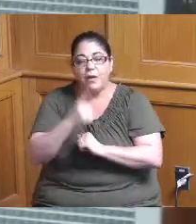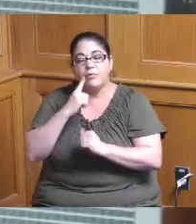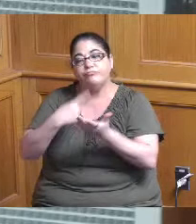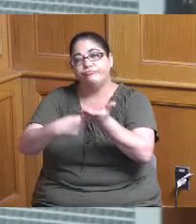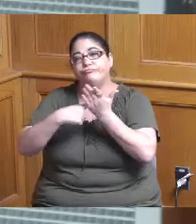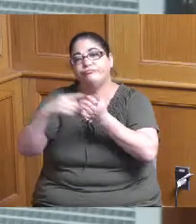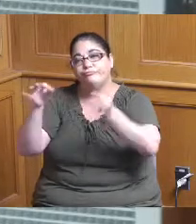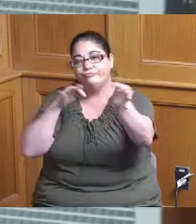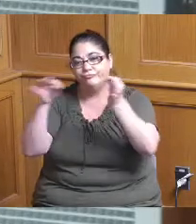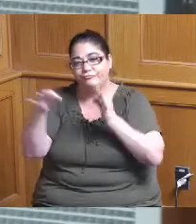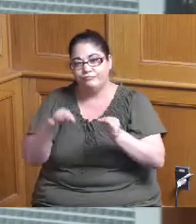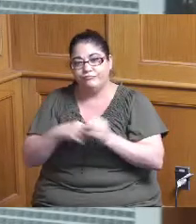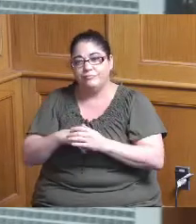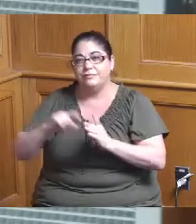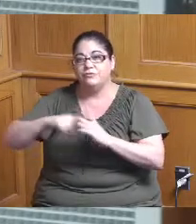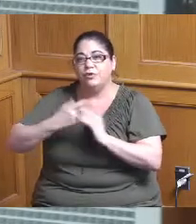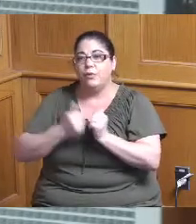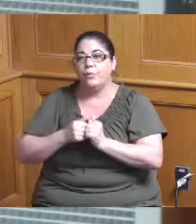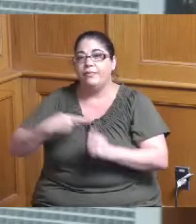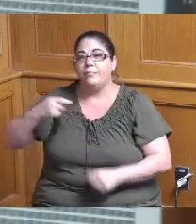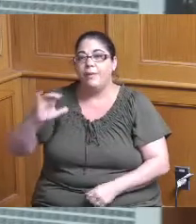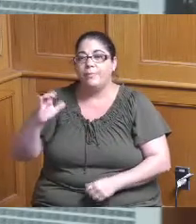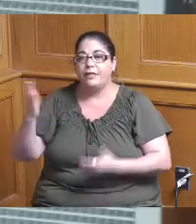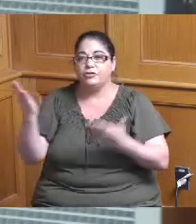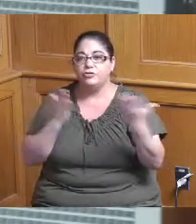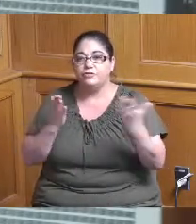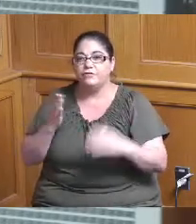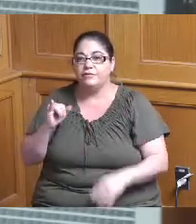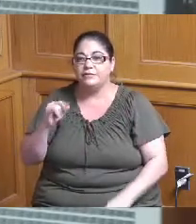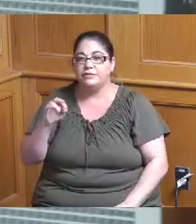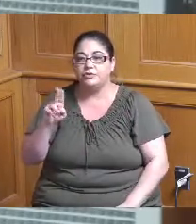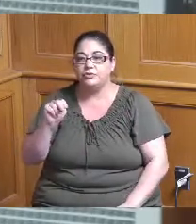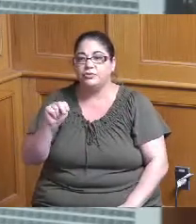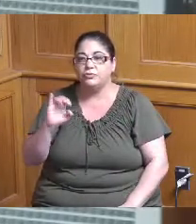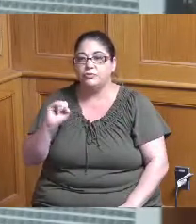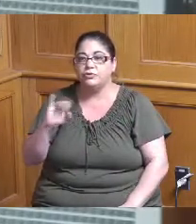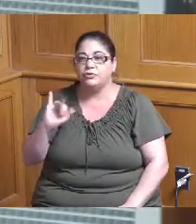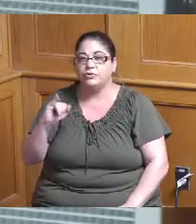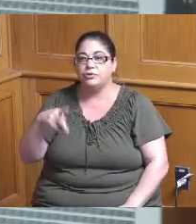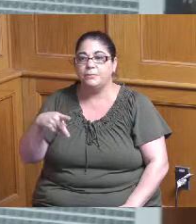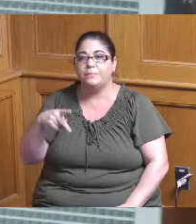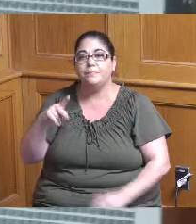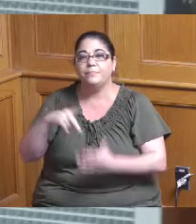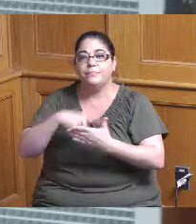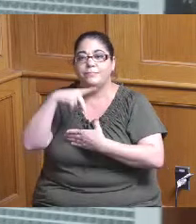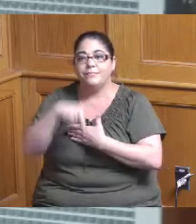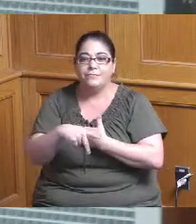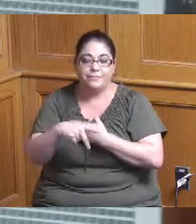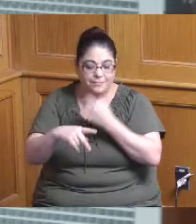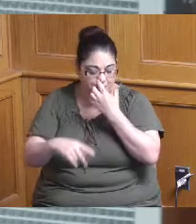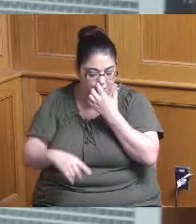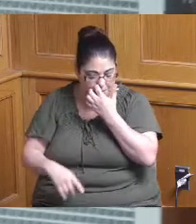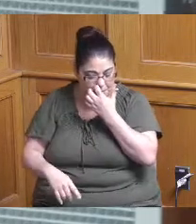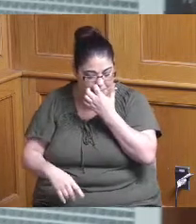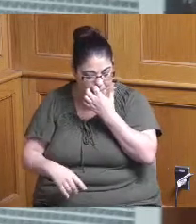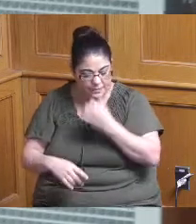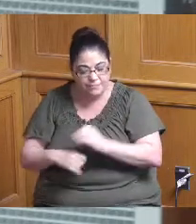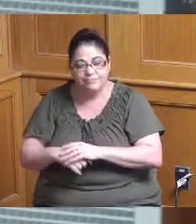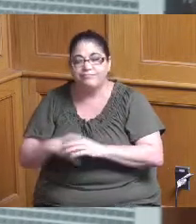start with a public service internship program and as I've discussed with you individually made